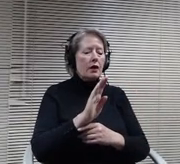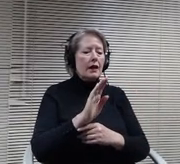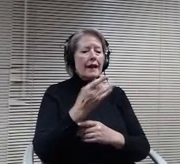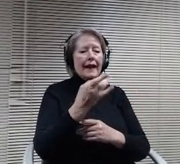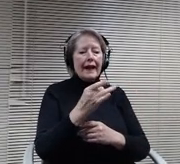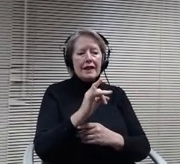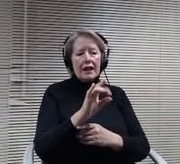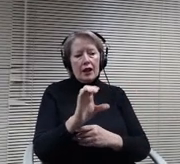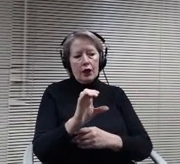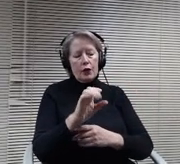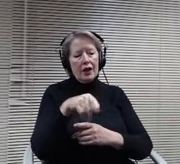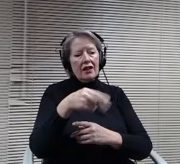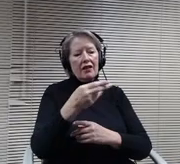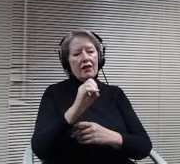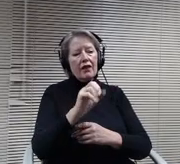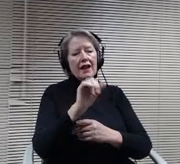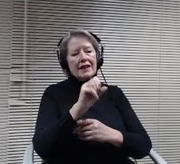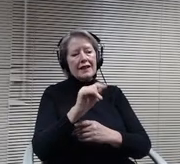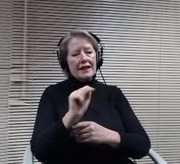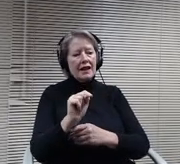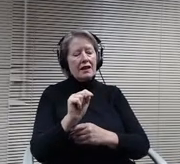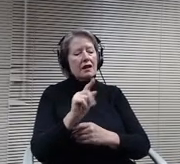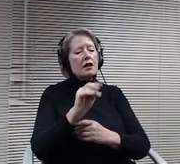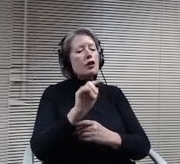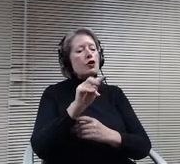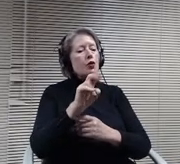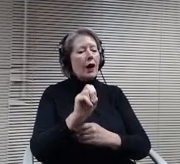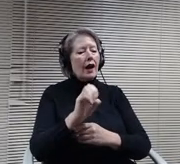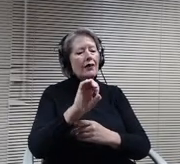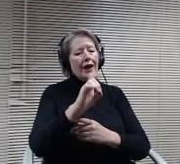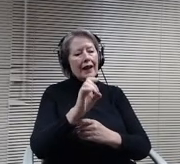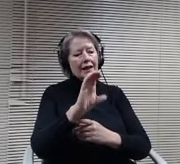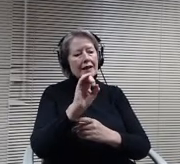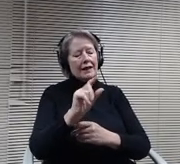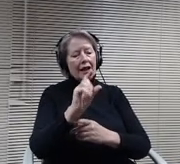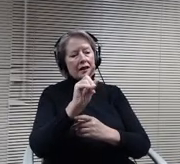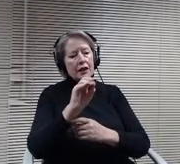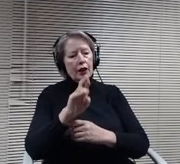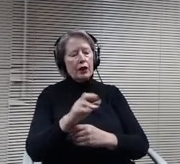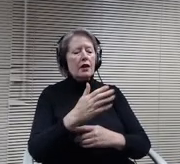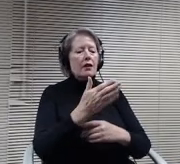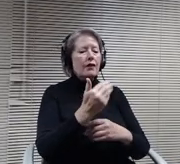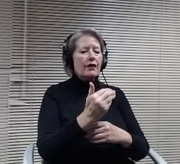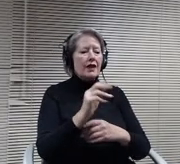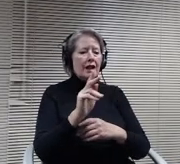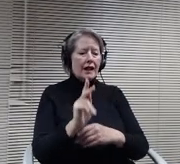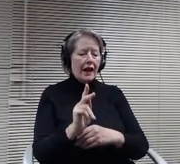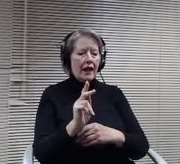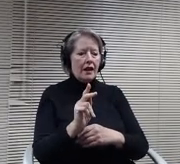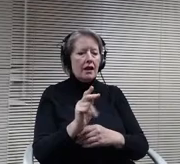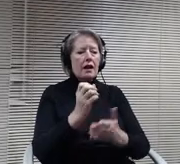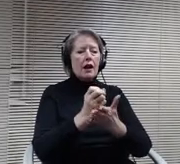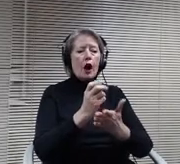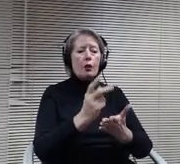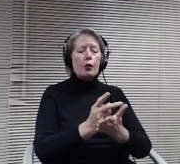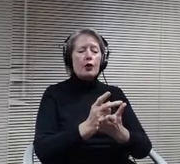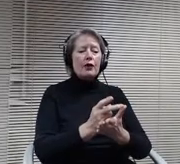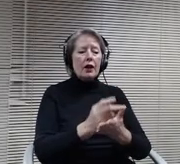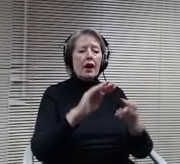She is commenting regarding agenda item 15K which is approval of community comments and citizen input expectations,